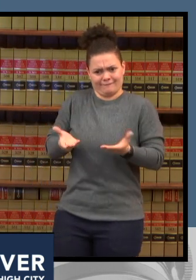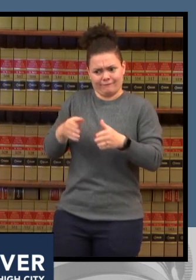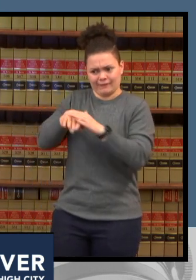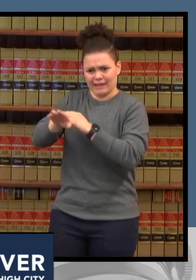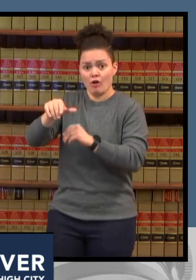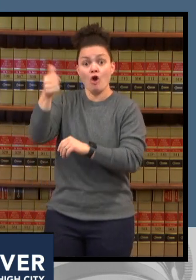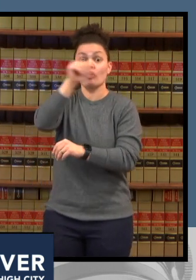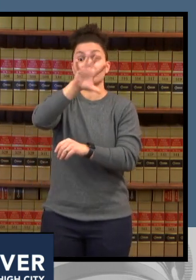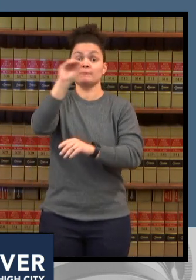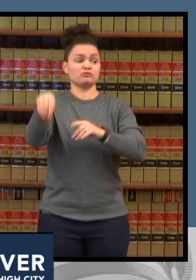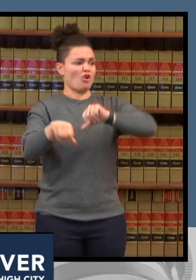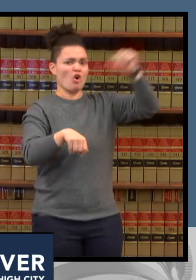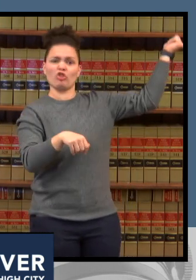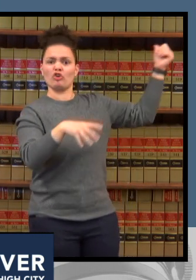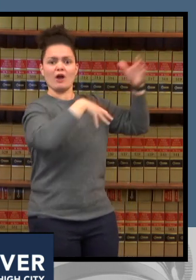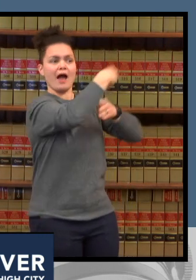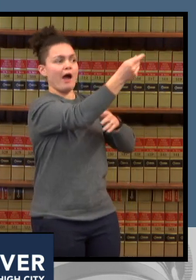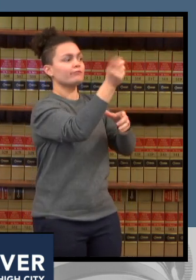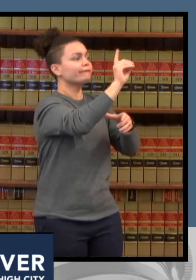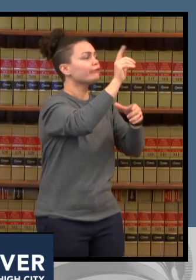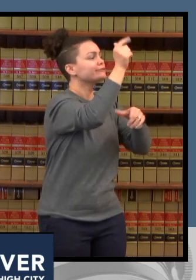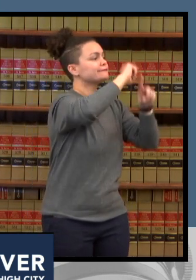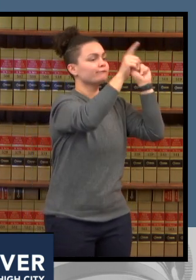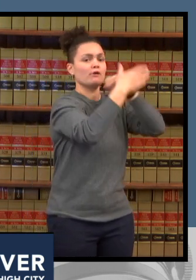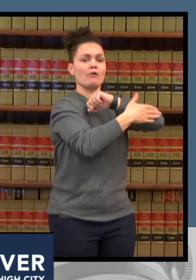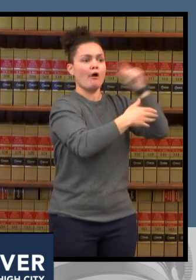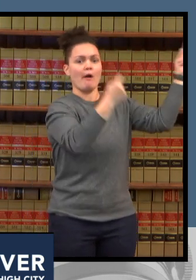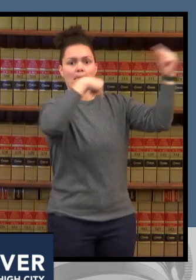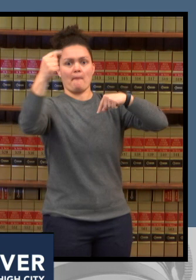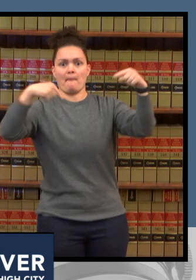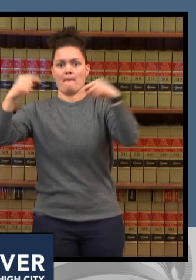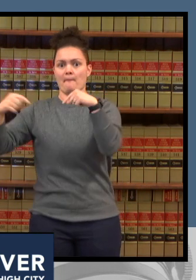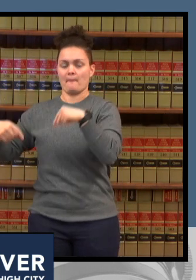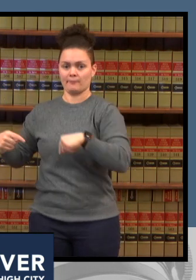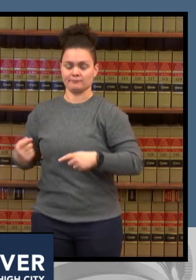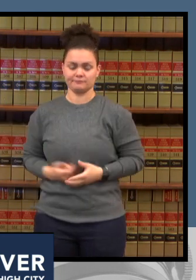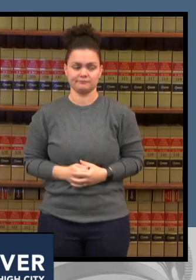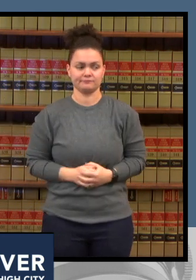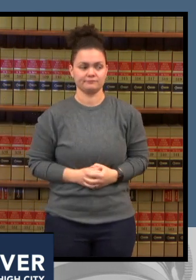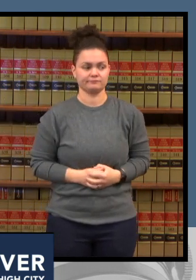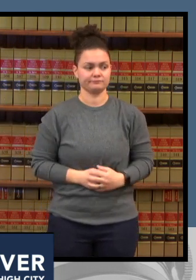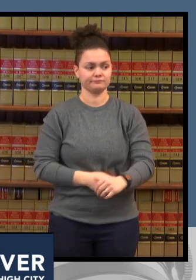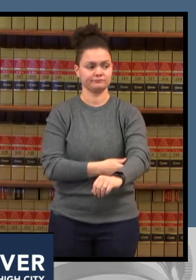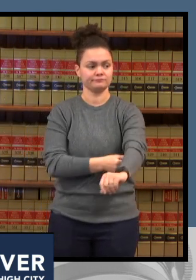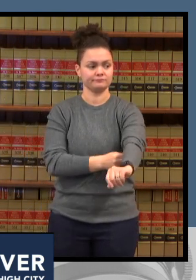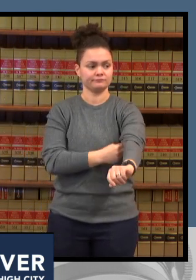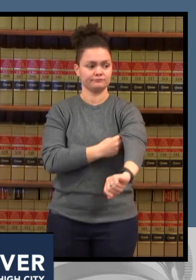we have an existing order in place right now just as a reminder um everyone to ages two and older